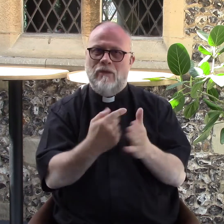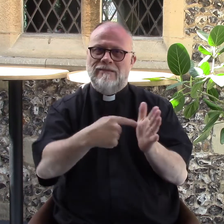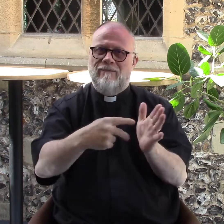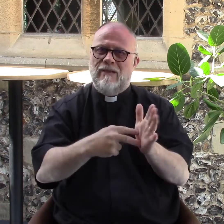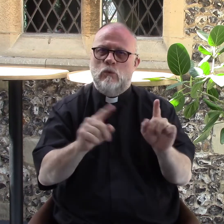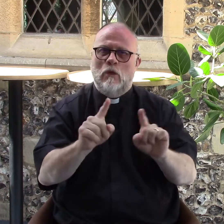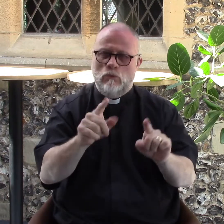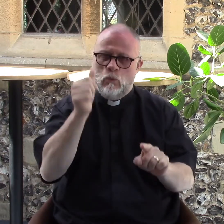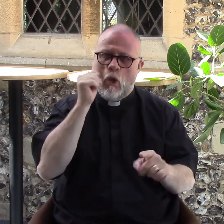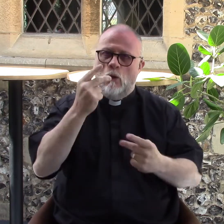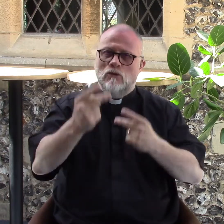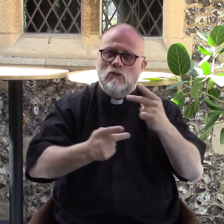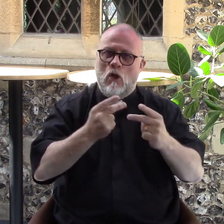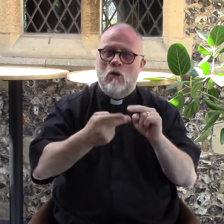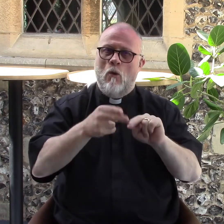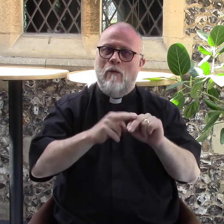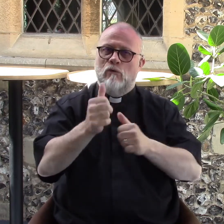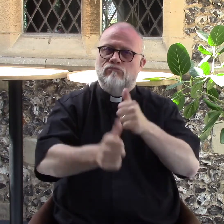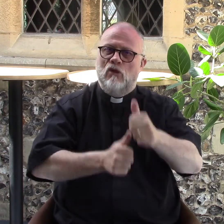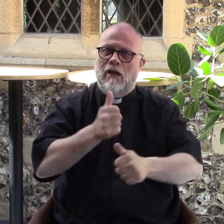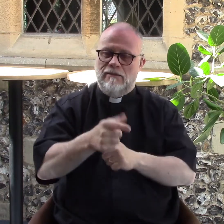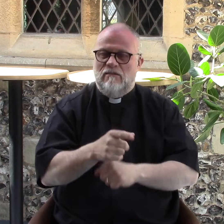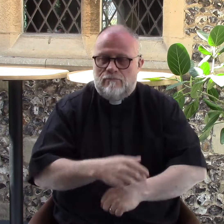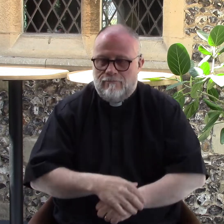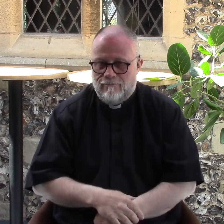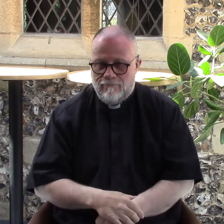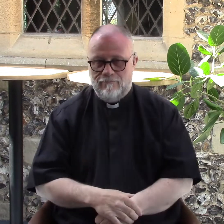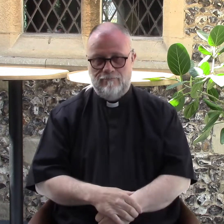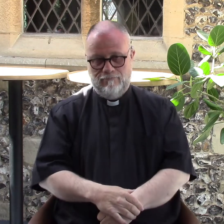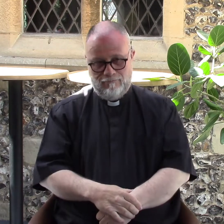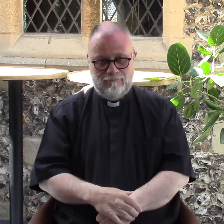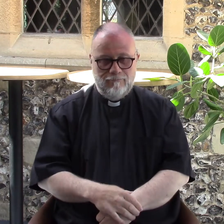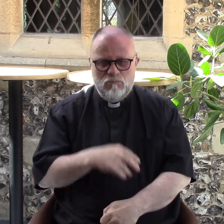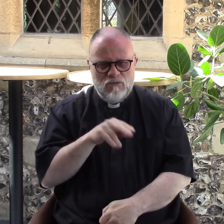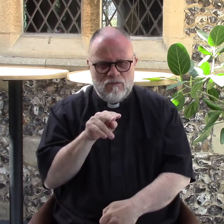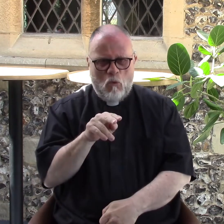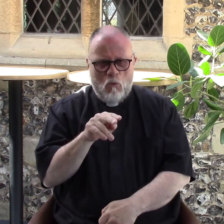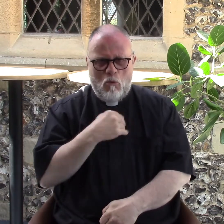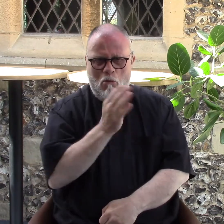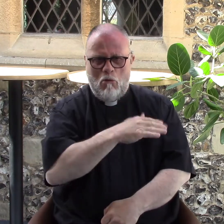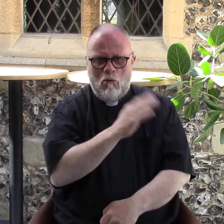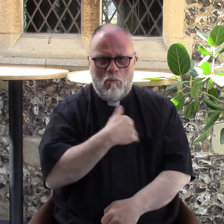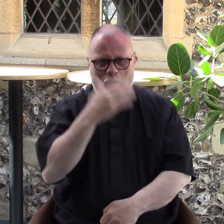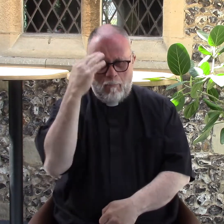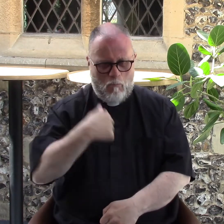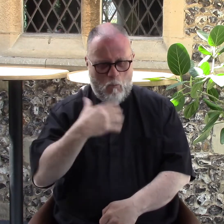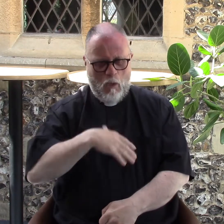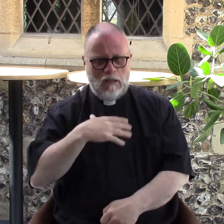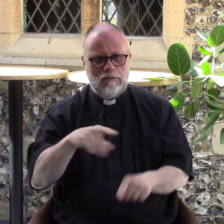you know the one Songs of Praise. Well I was watching it and I told my mother that I'd like to